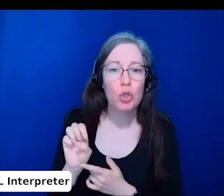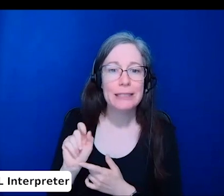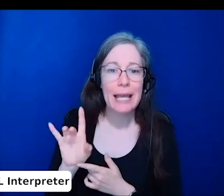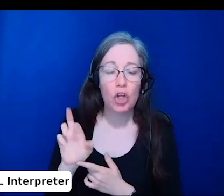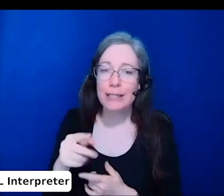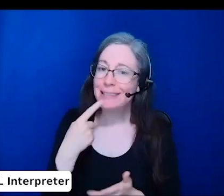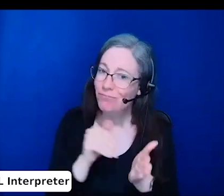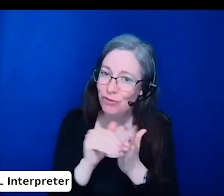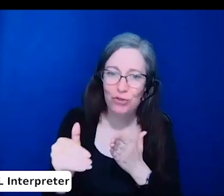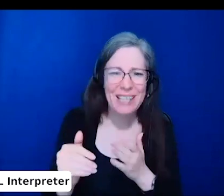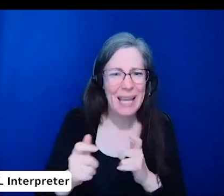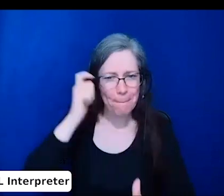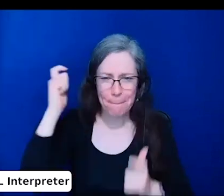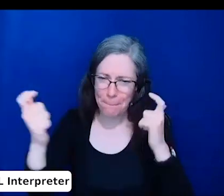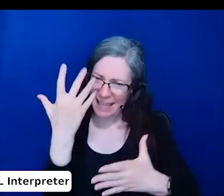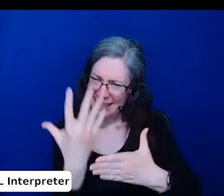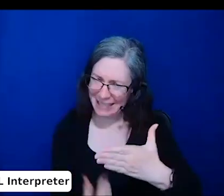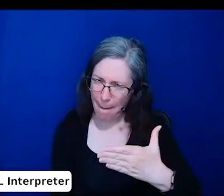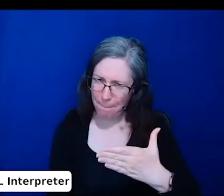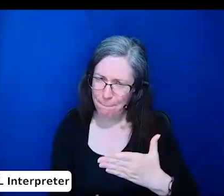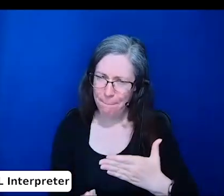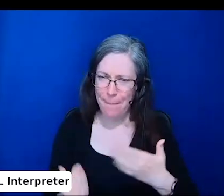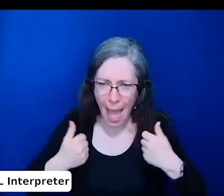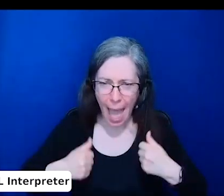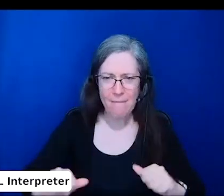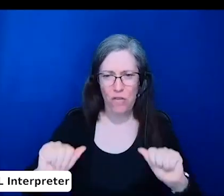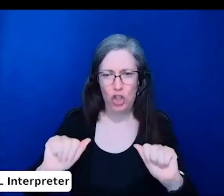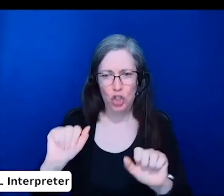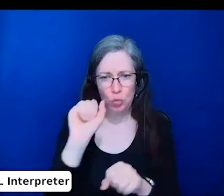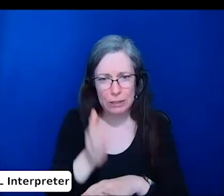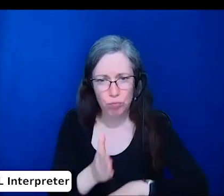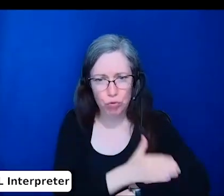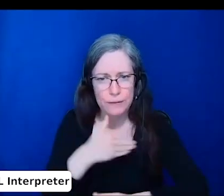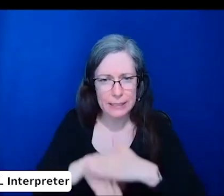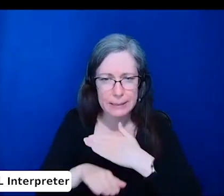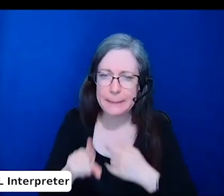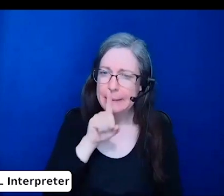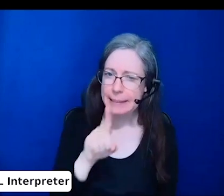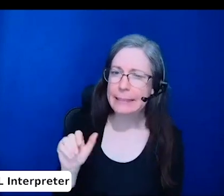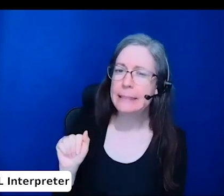to improve accessibility is the ableism and inaccessibility and ableist attitudes of graduate programs